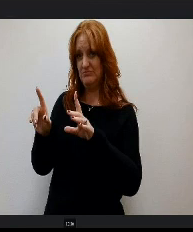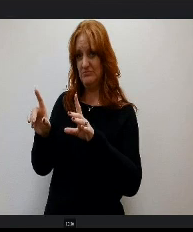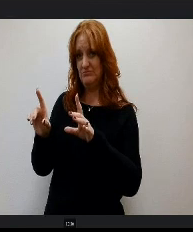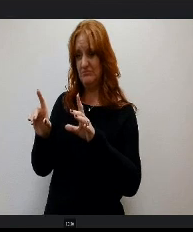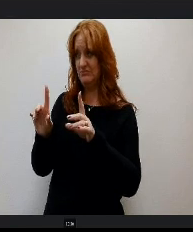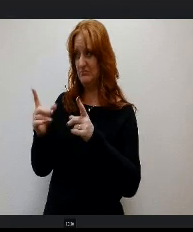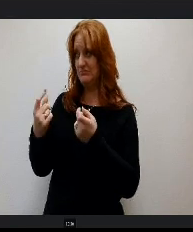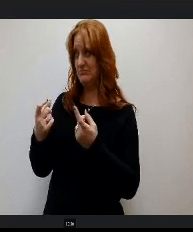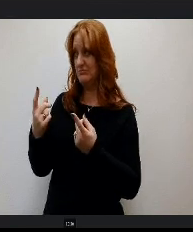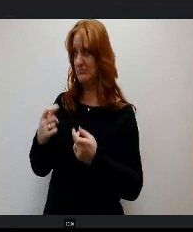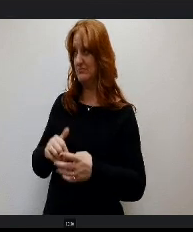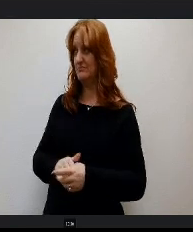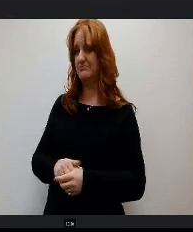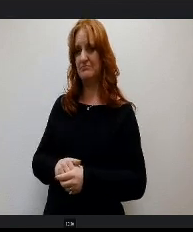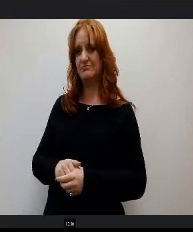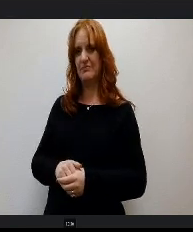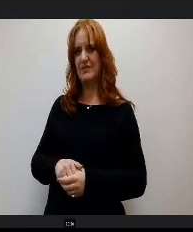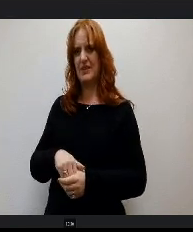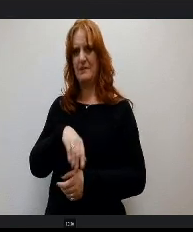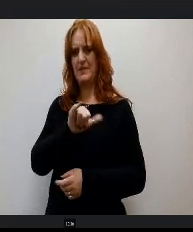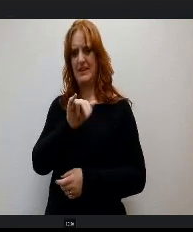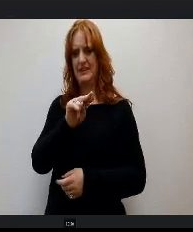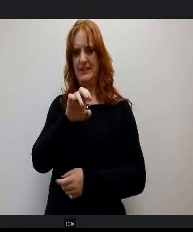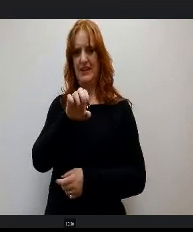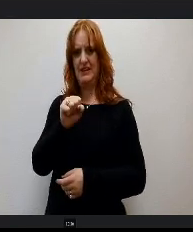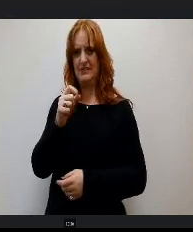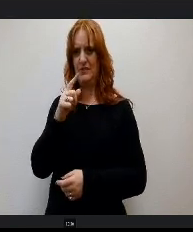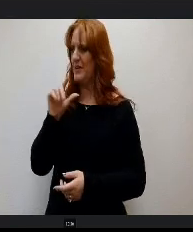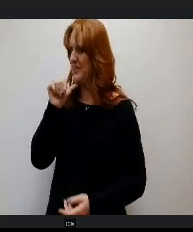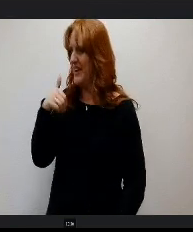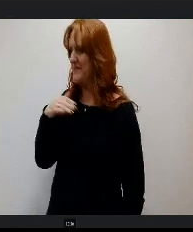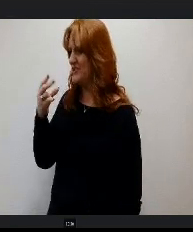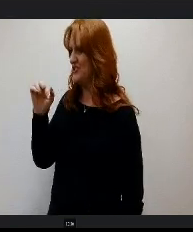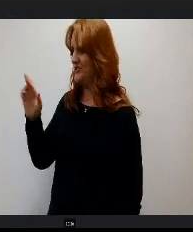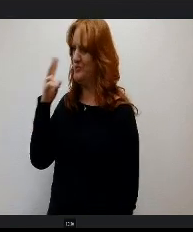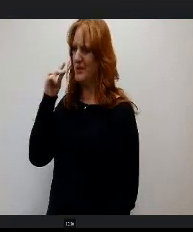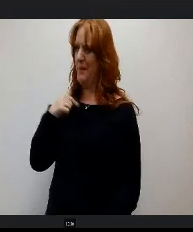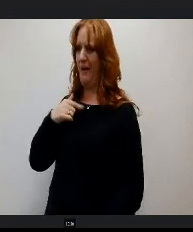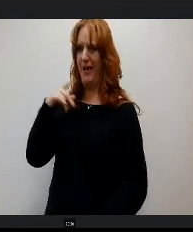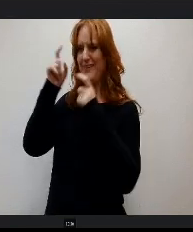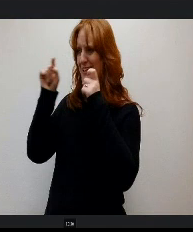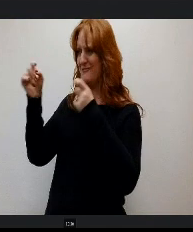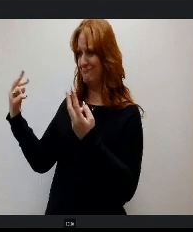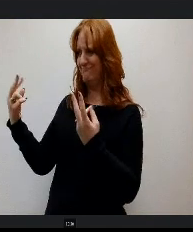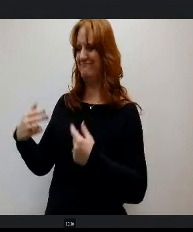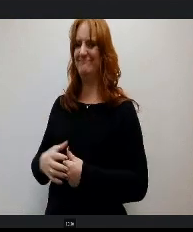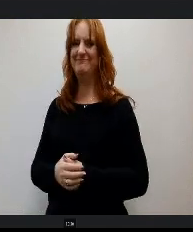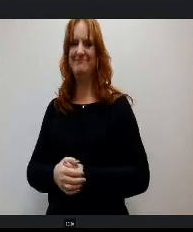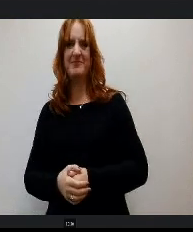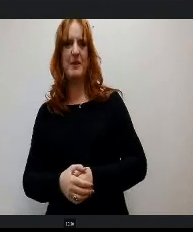Mrs. Yanes. Mrs. Chair. I didn't even have to say it. You saw my face, Dr. Peariso, would you like to come to the post? Oops.